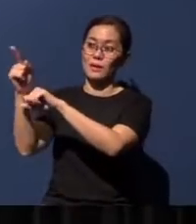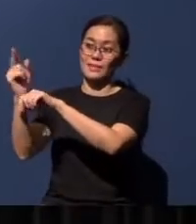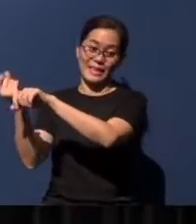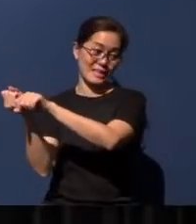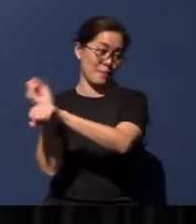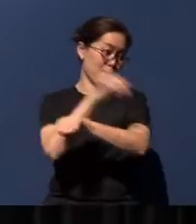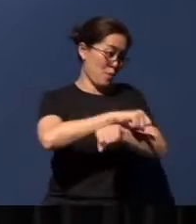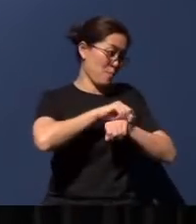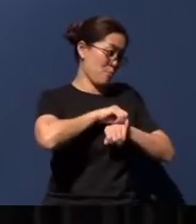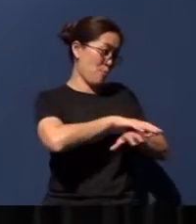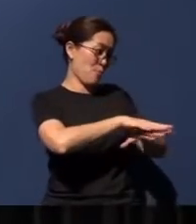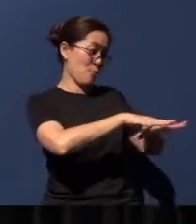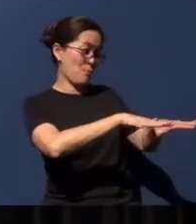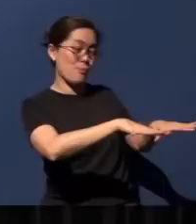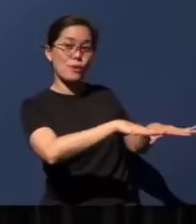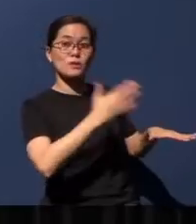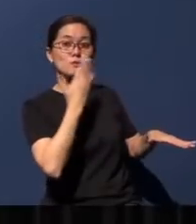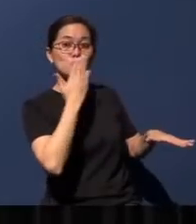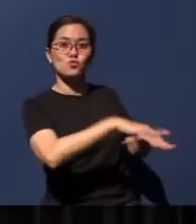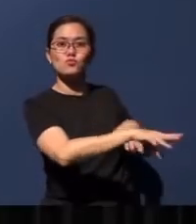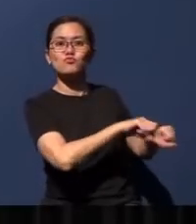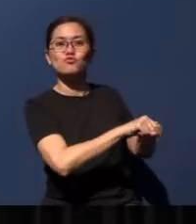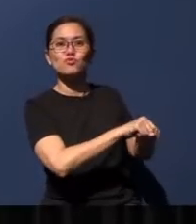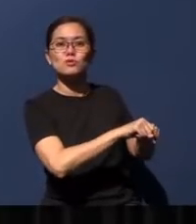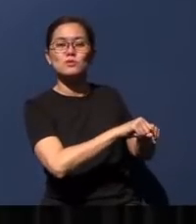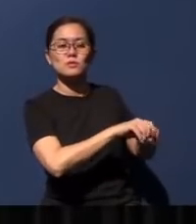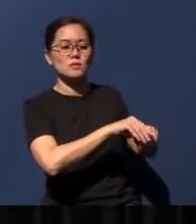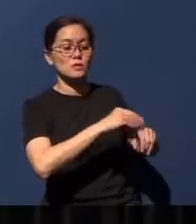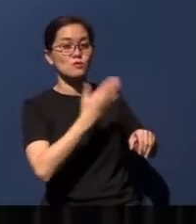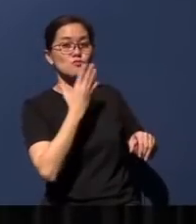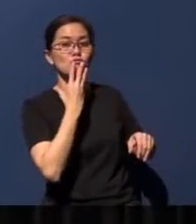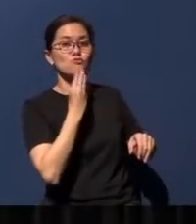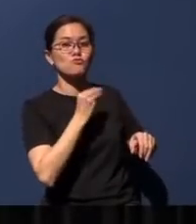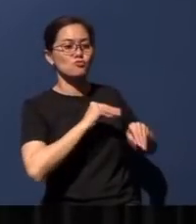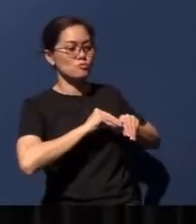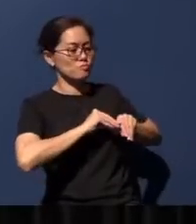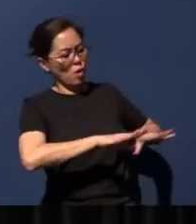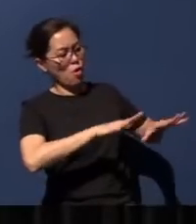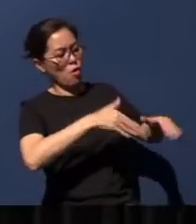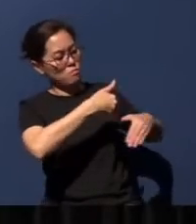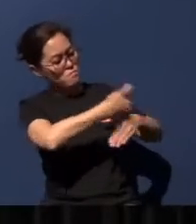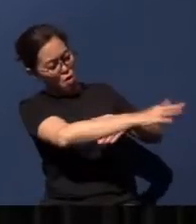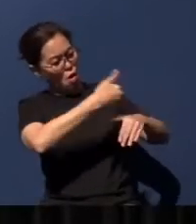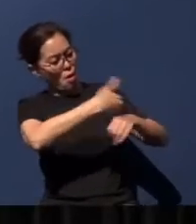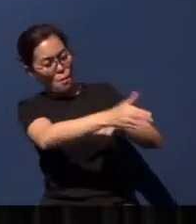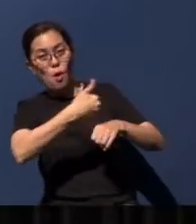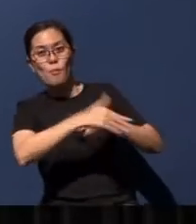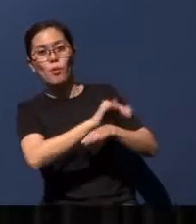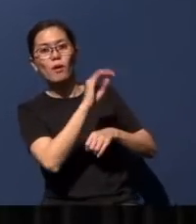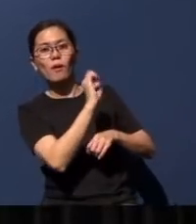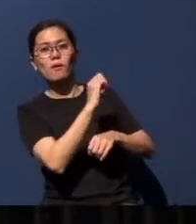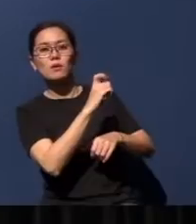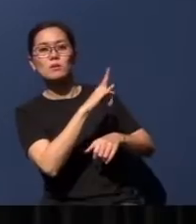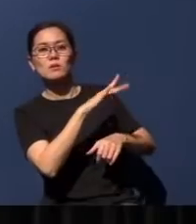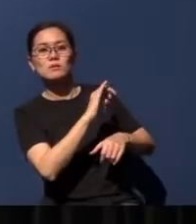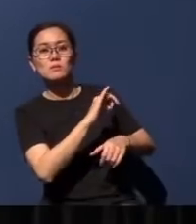they destroyed Jerusalem, and they sent the Jews into exile - exactly like what Micah predicted